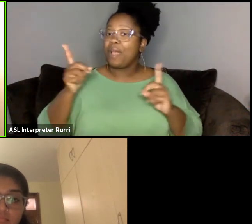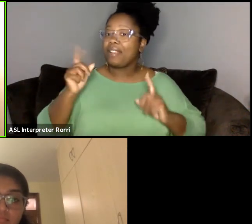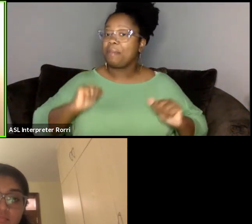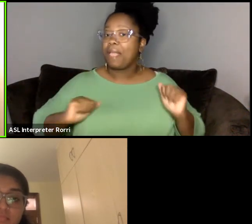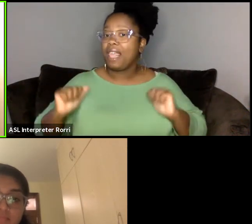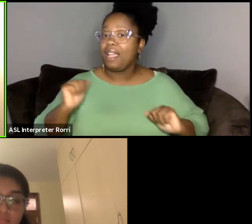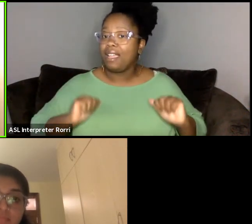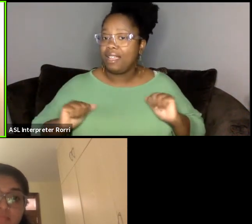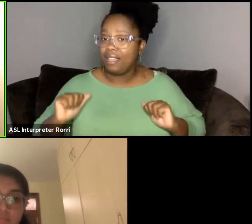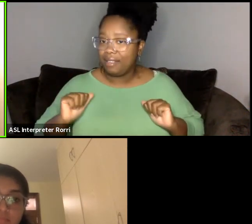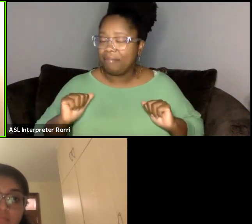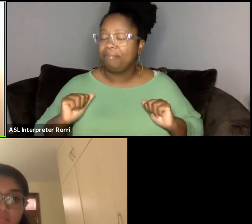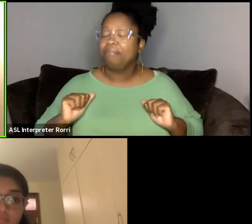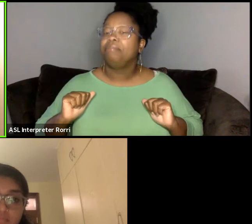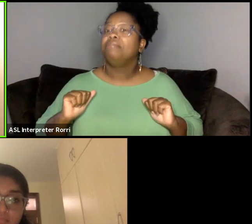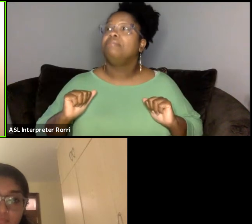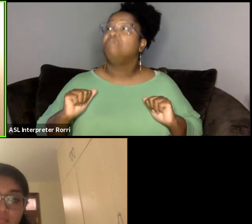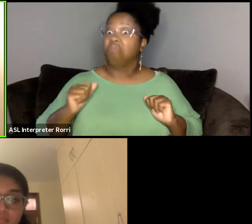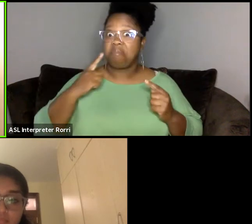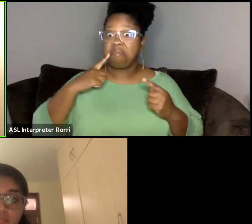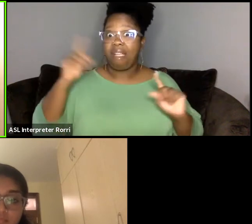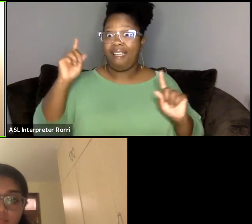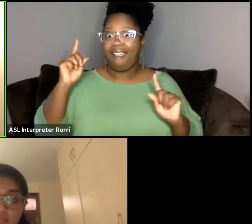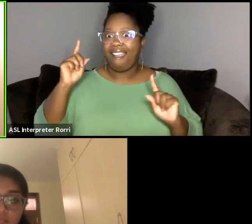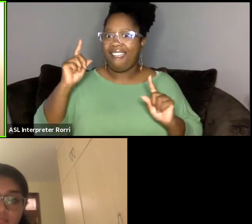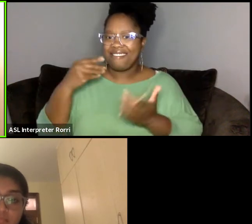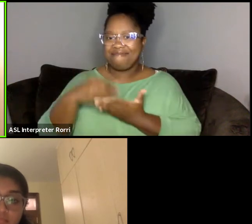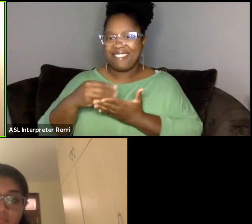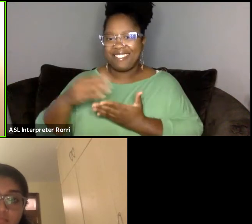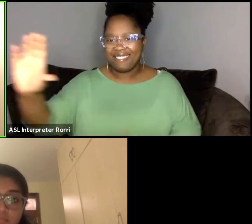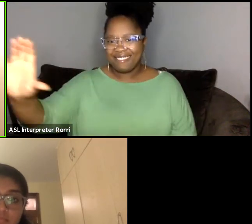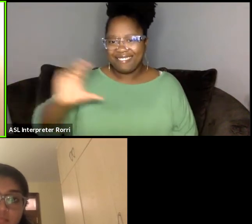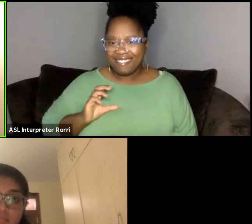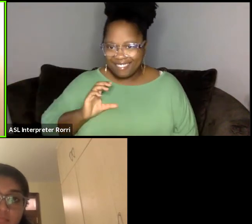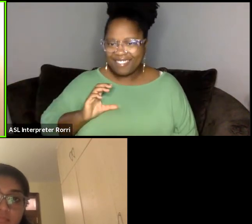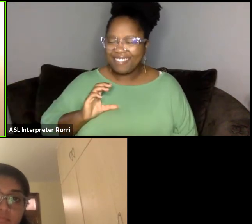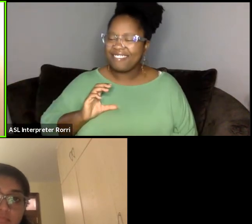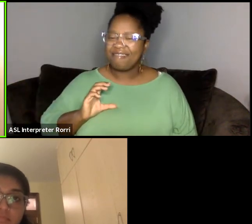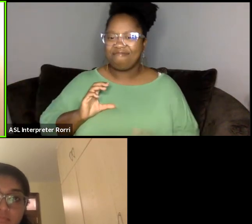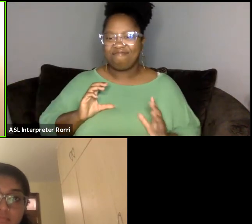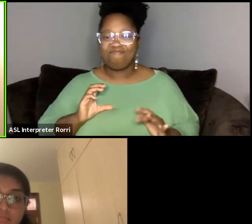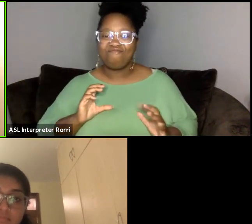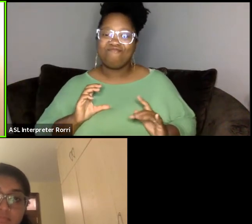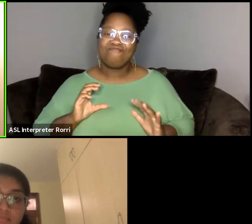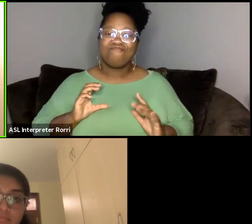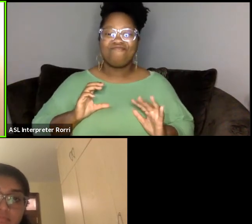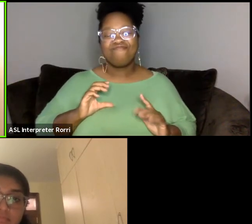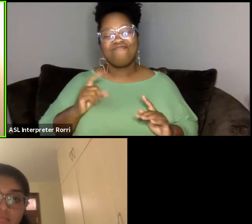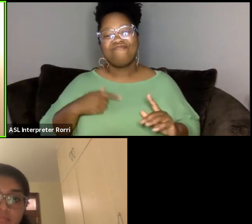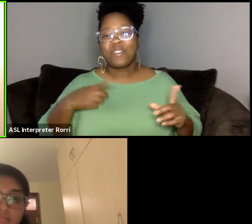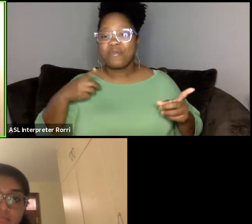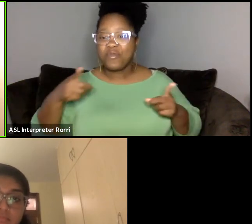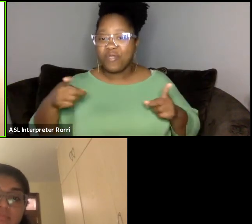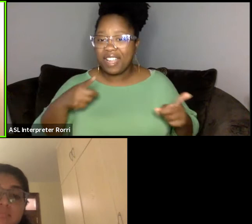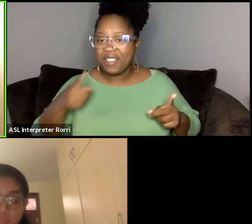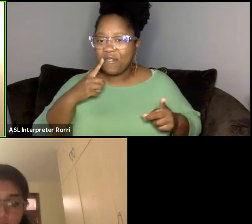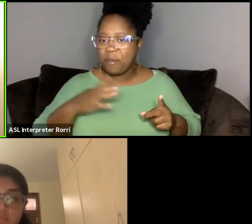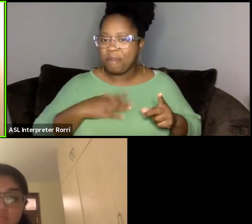was awarded the grant, and ended up directing for my first production, August Wilson's